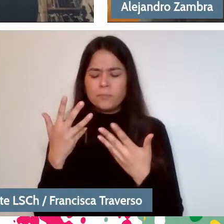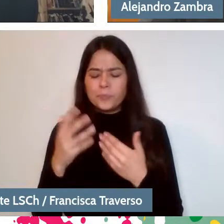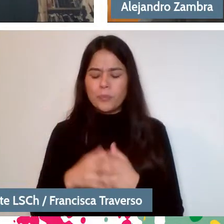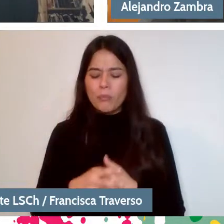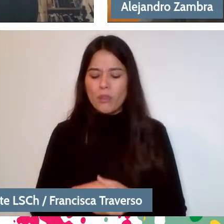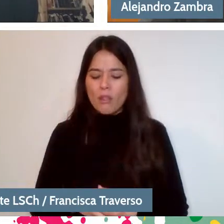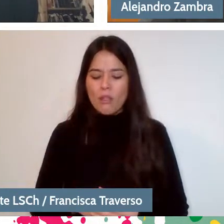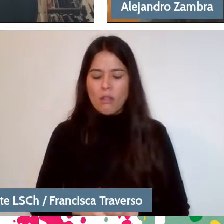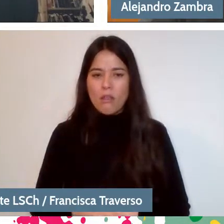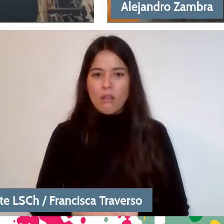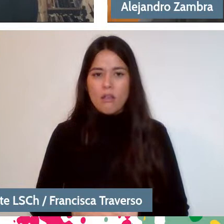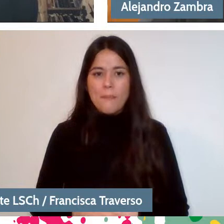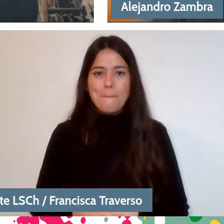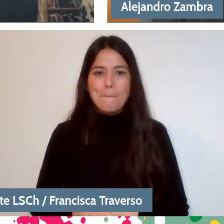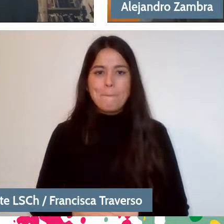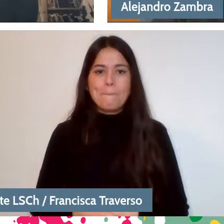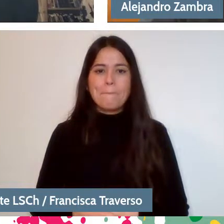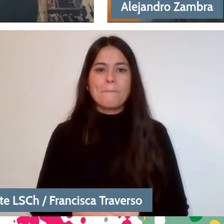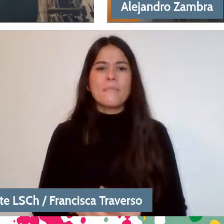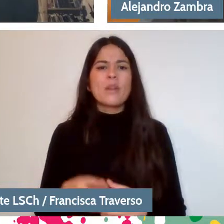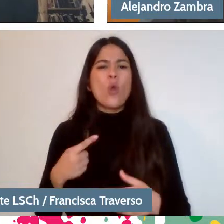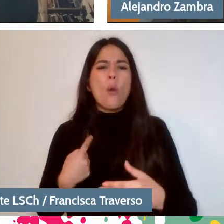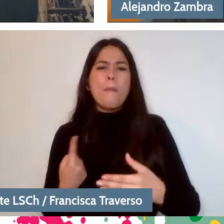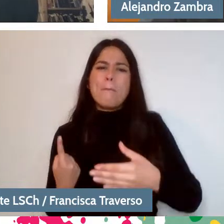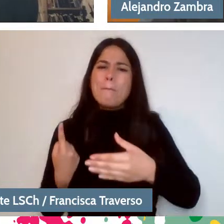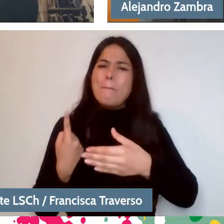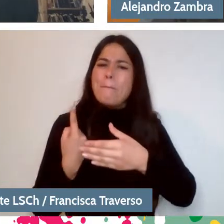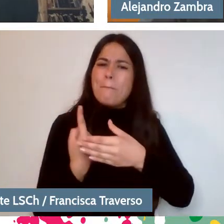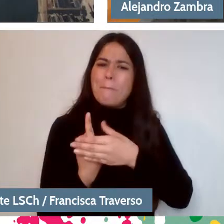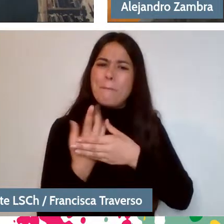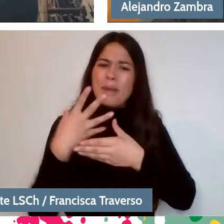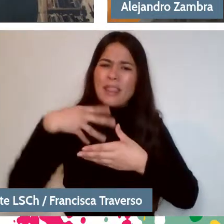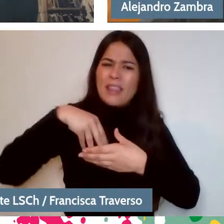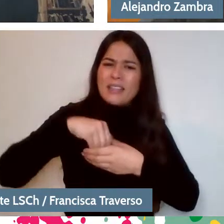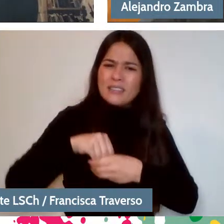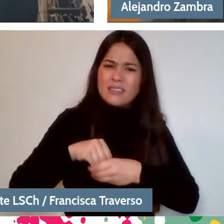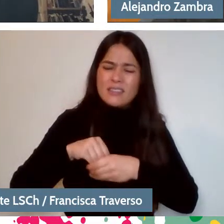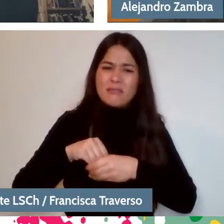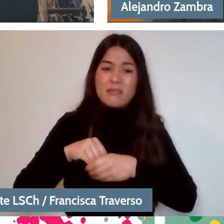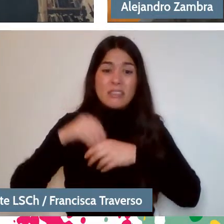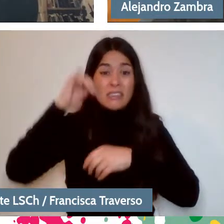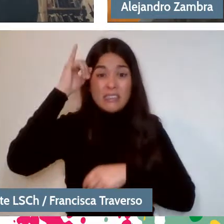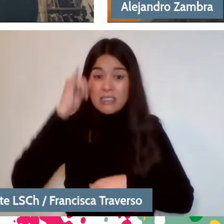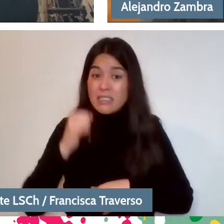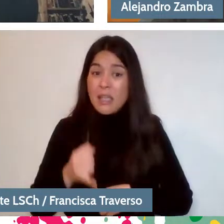Sure, it's not that belonging is always the issue, but somehow it's a...